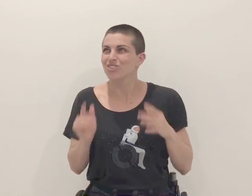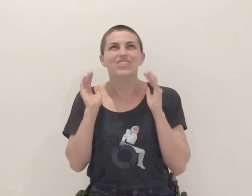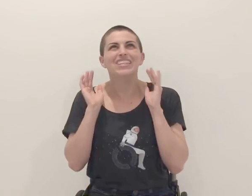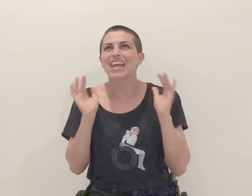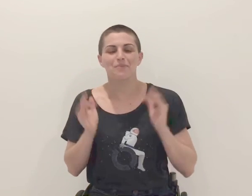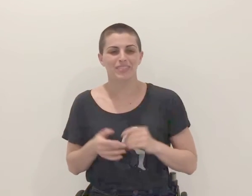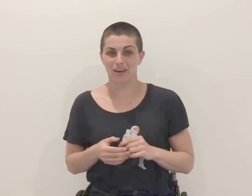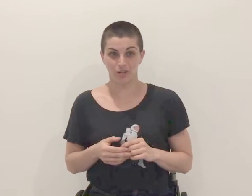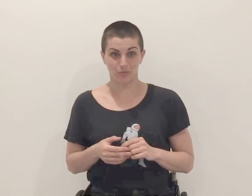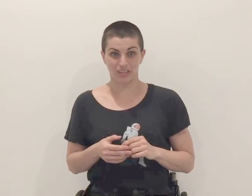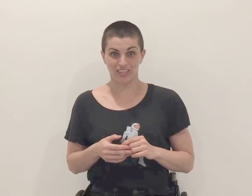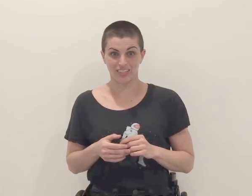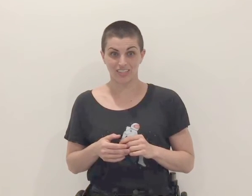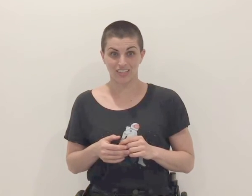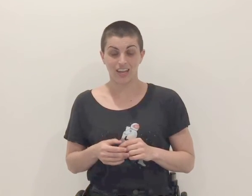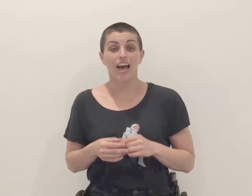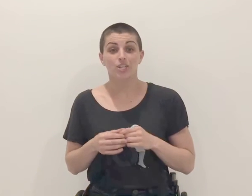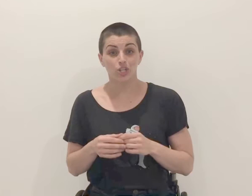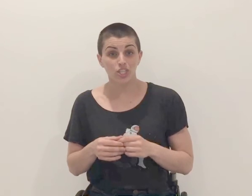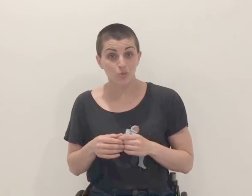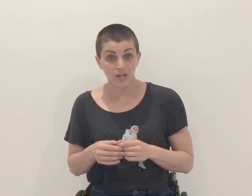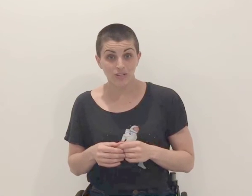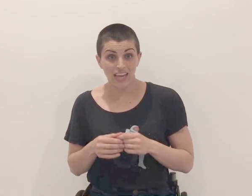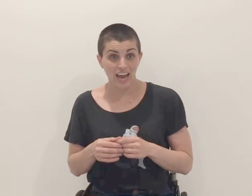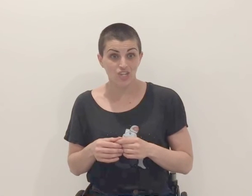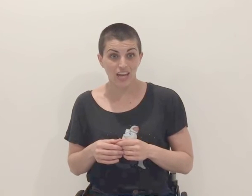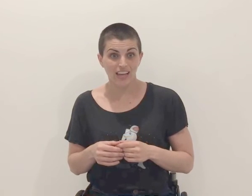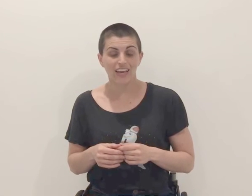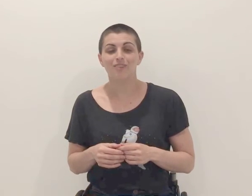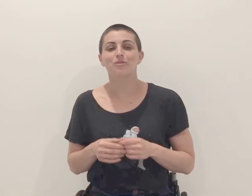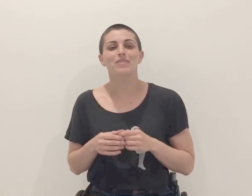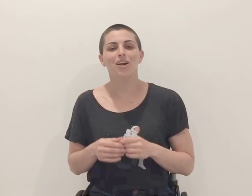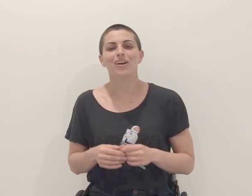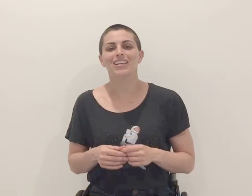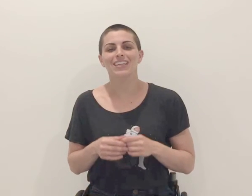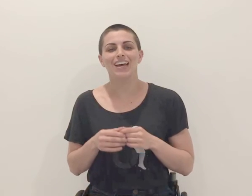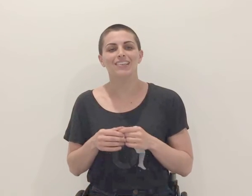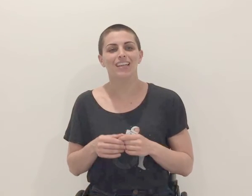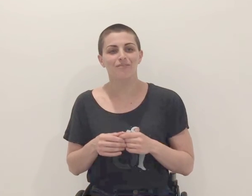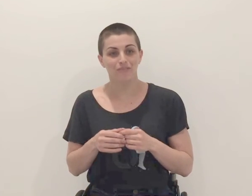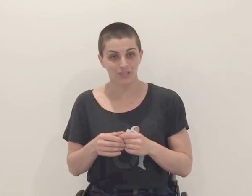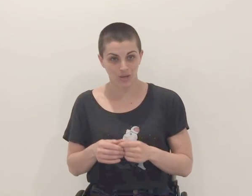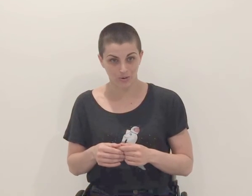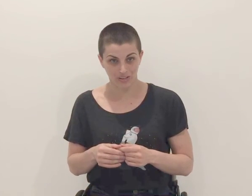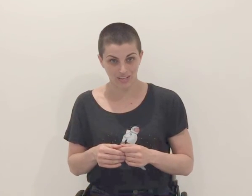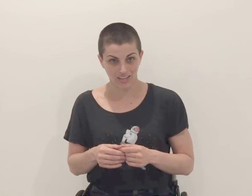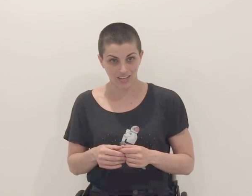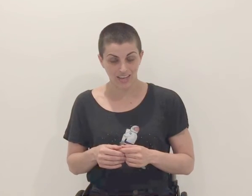Just the NAME sounded brilliant! I took it to Twitter as a hashtag, and from there it has had a life of its own: